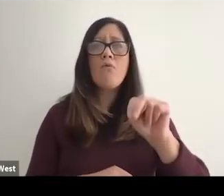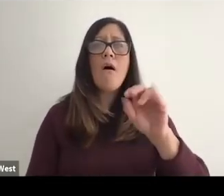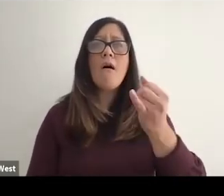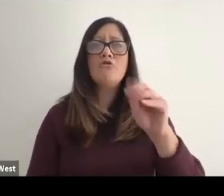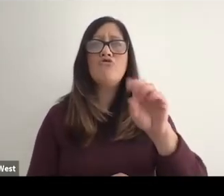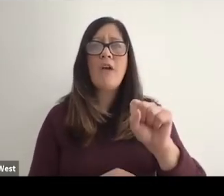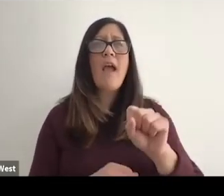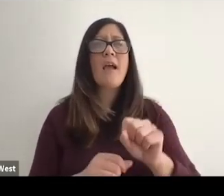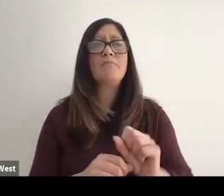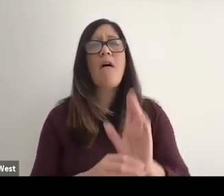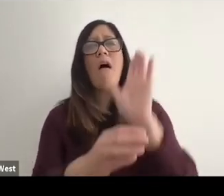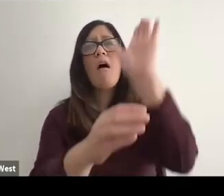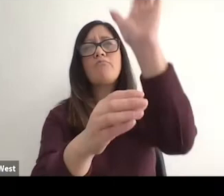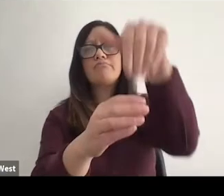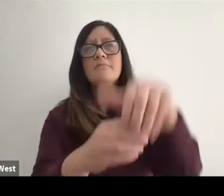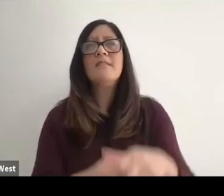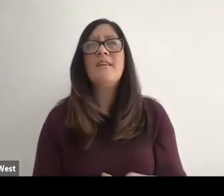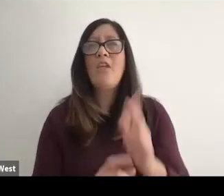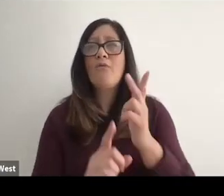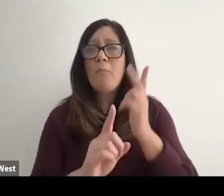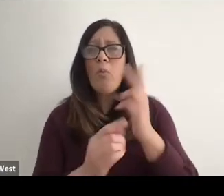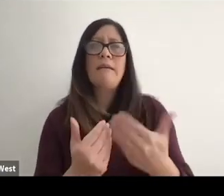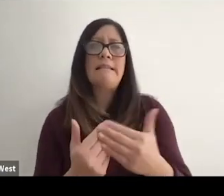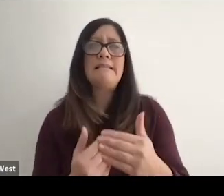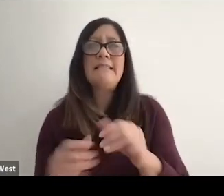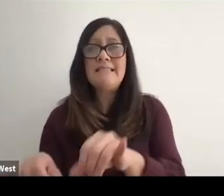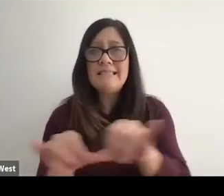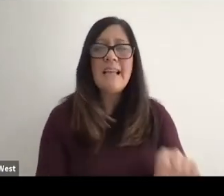A 3 point bucket makes it look easy. Just like Serena Williams when she,